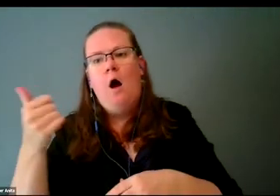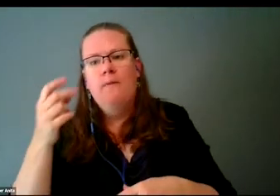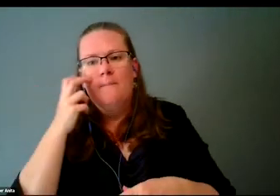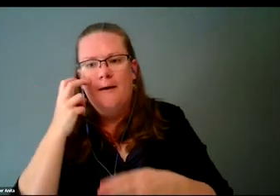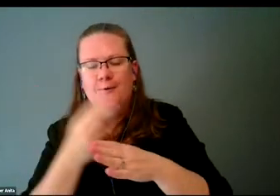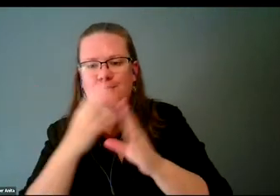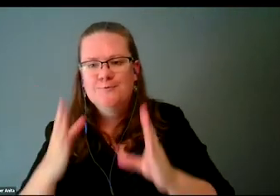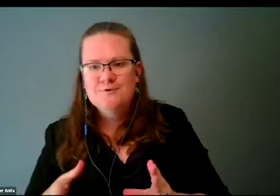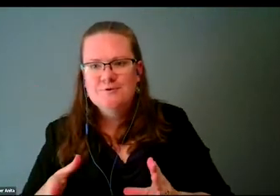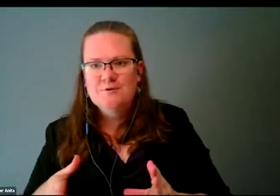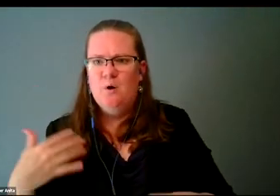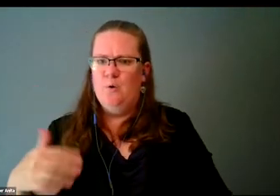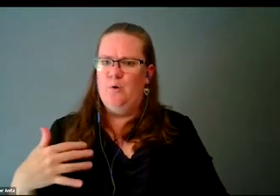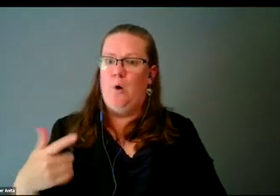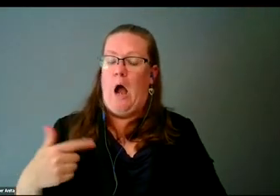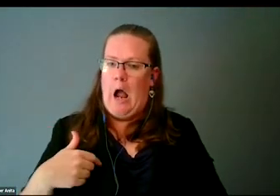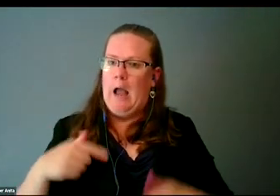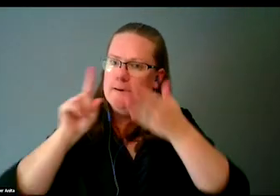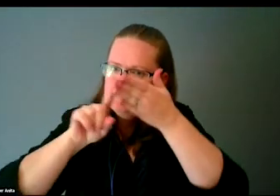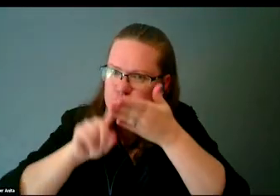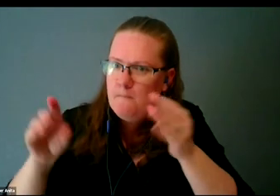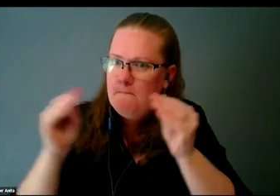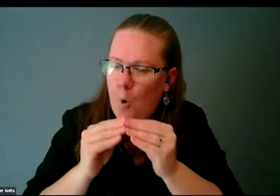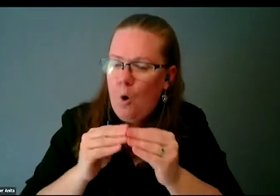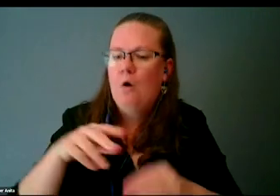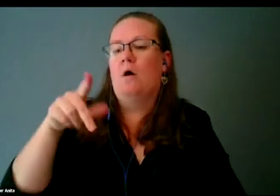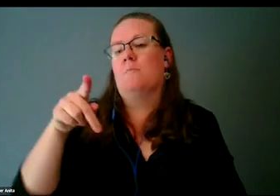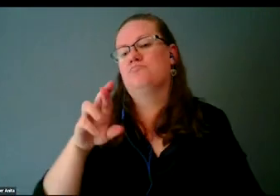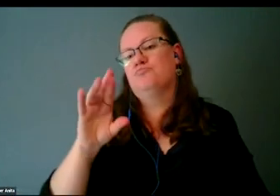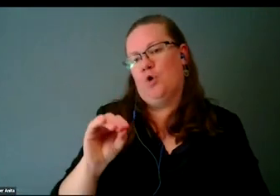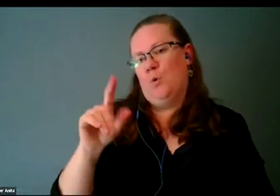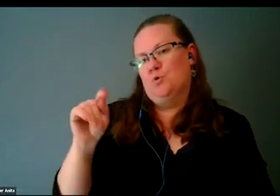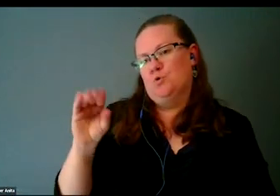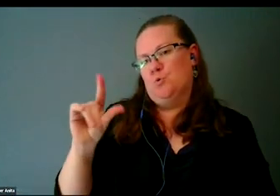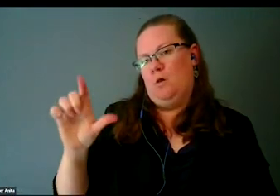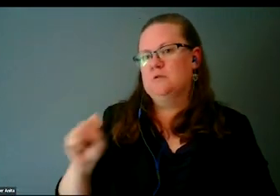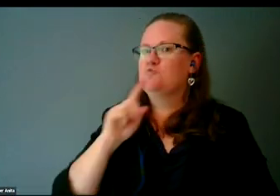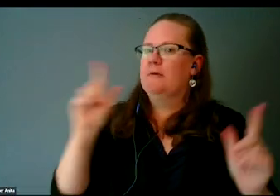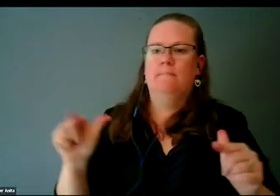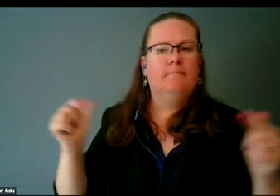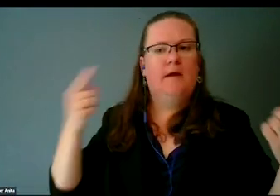I kept digging. Pro Tools, which is a really big famous [?] that a lot of folks in here